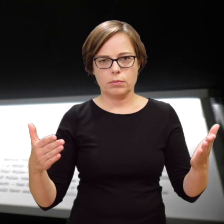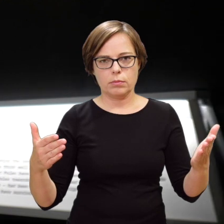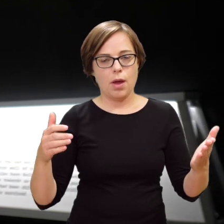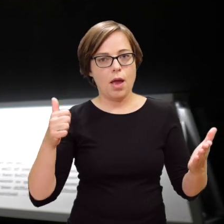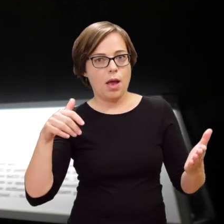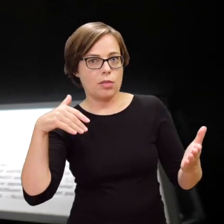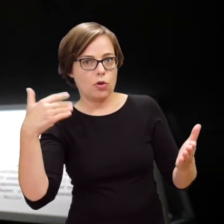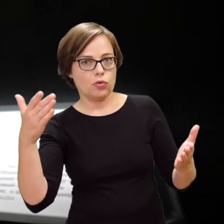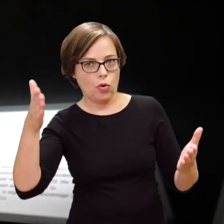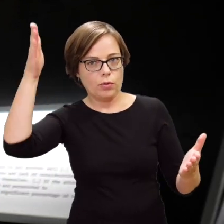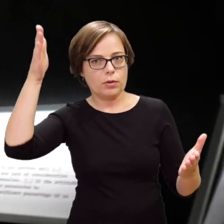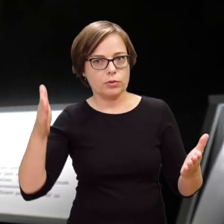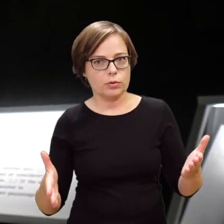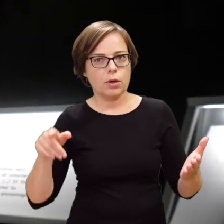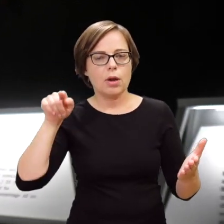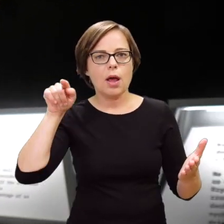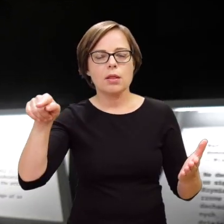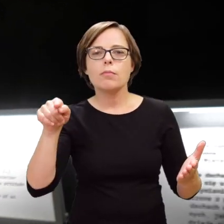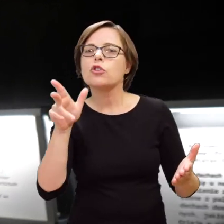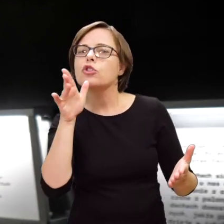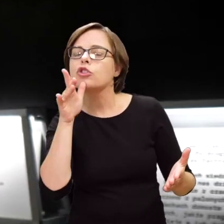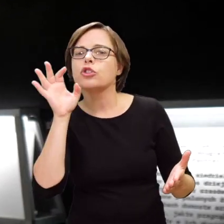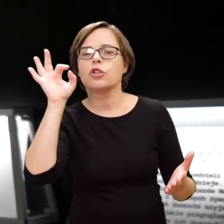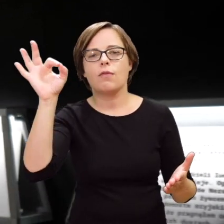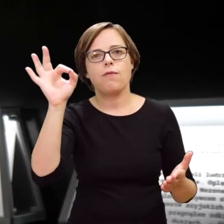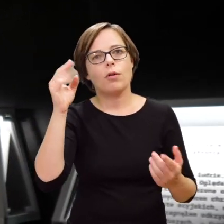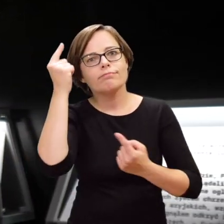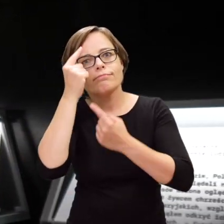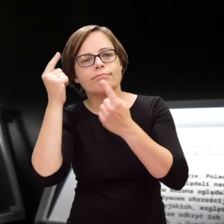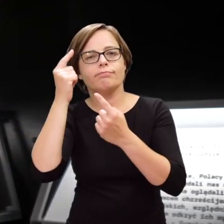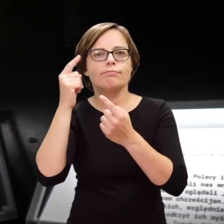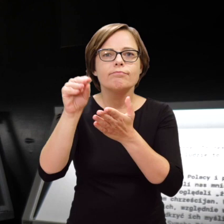On one side, on the wall we have the voices of Jews imprisoned inside the ghetto,